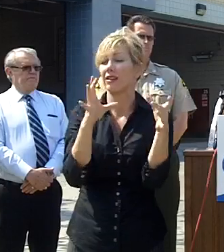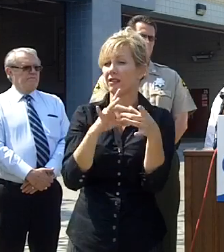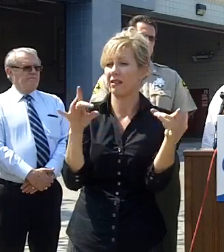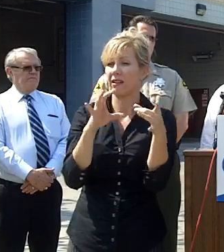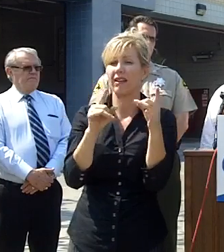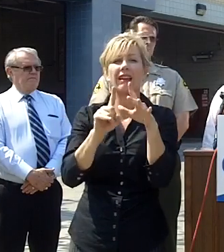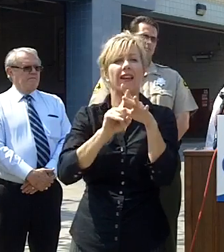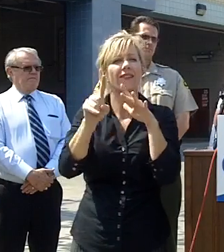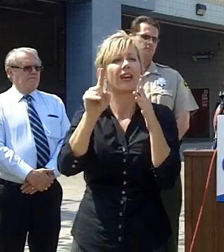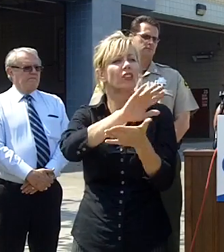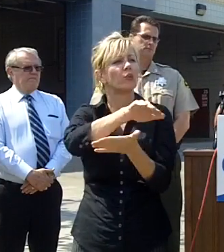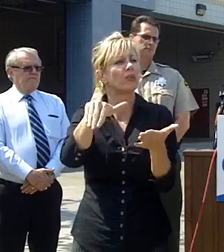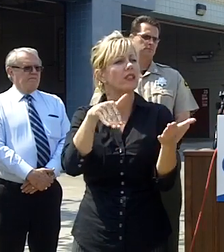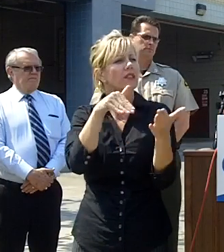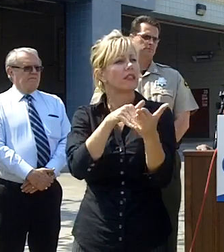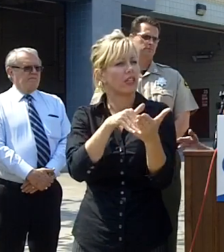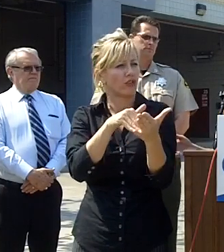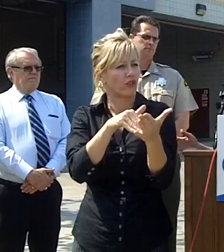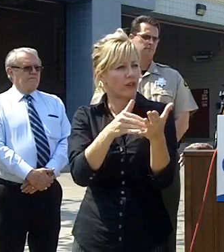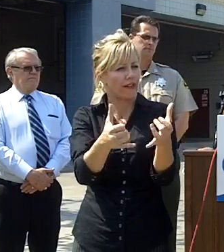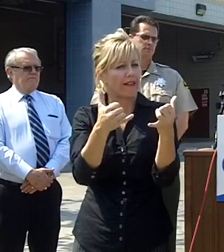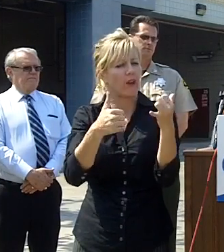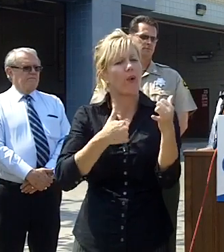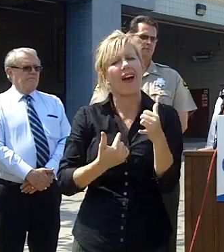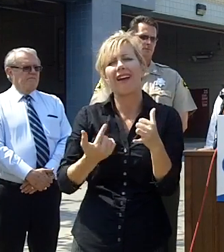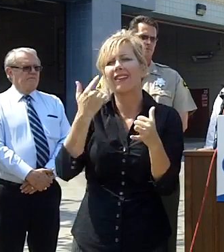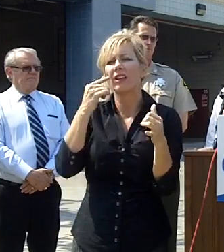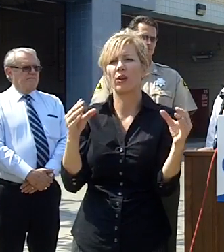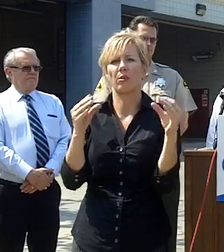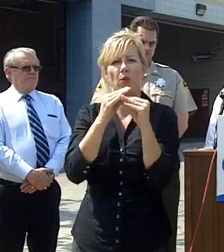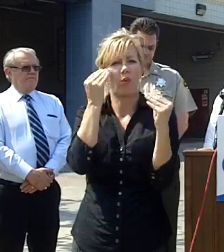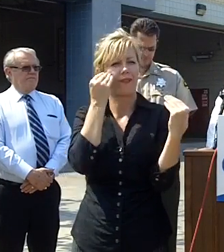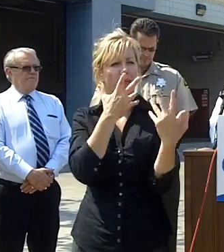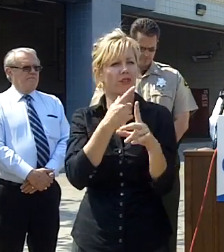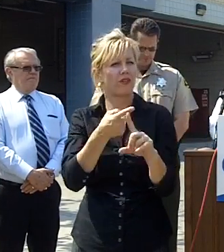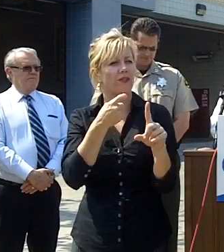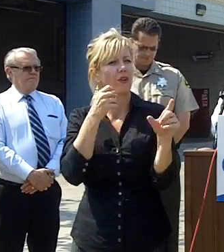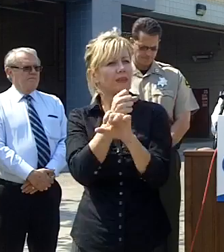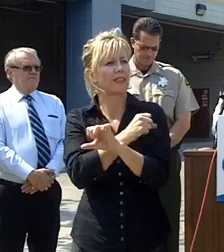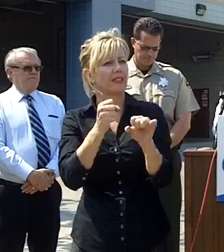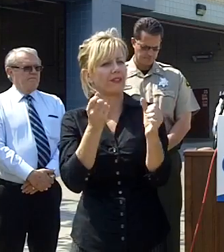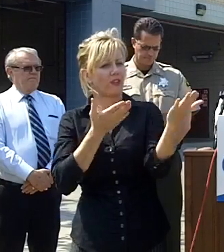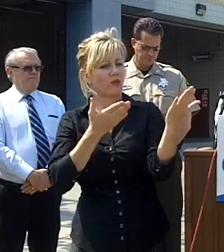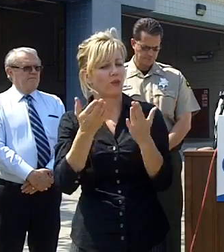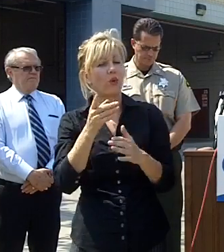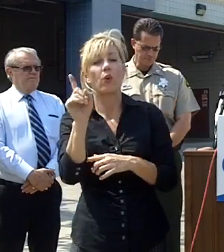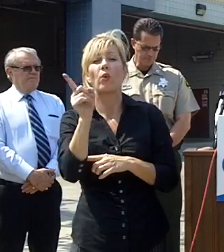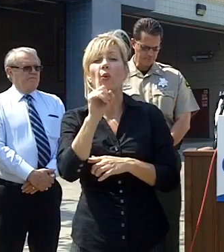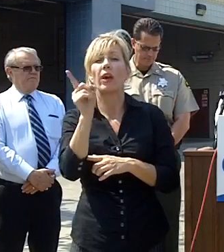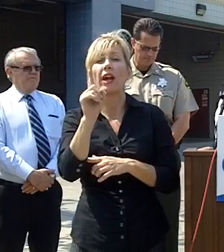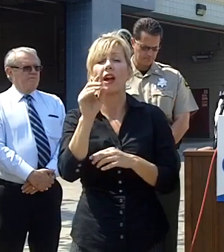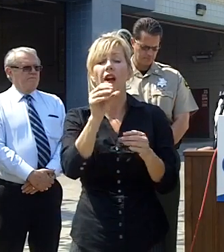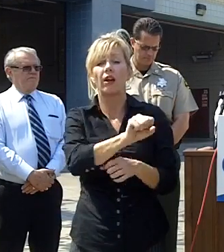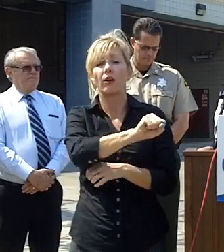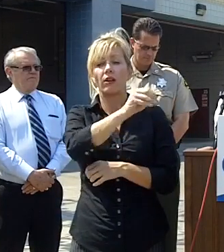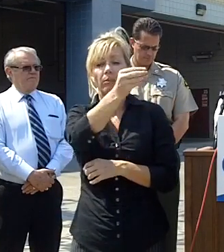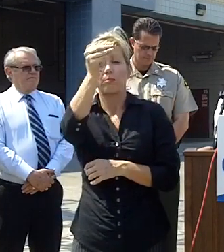you'll get more information from safety services has been reassigned to Sears at the mall instead